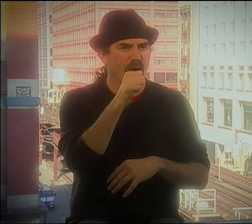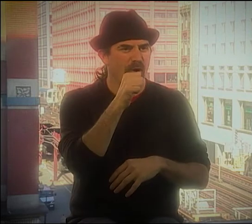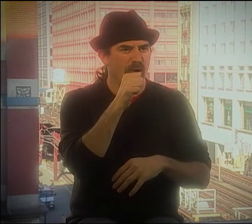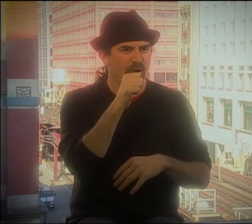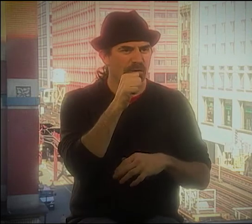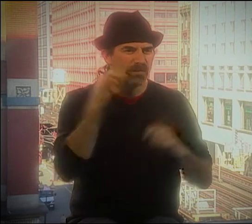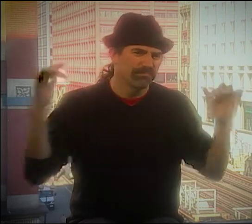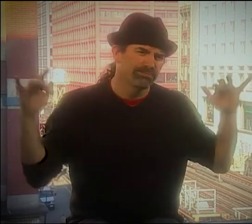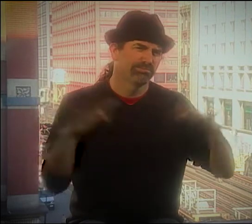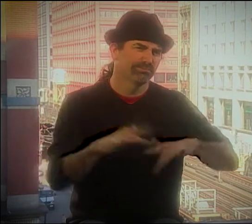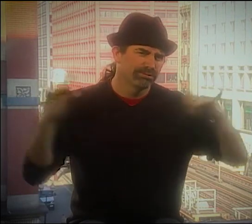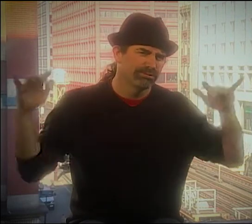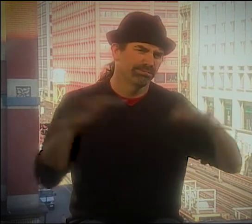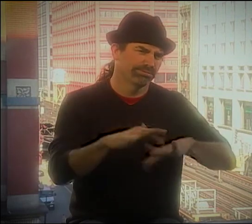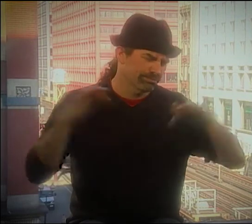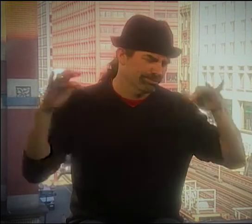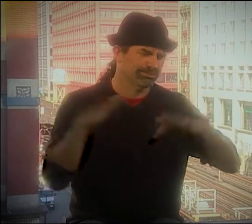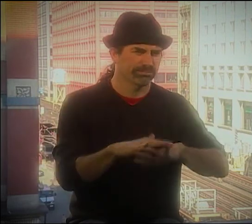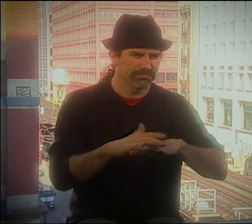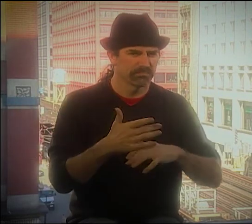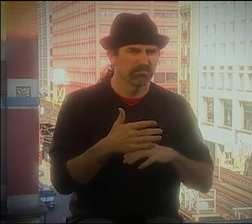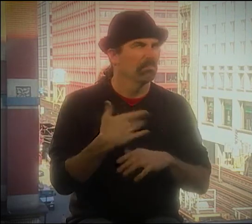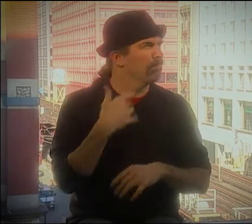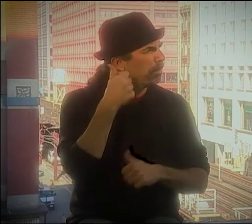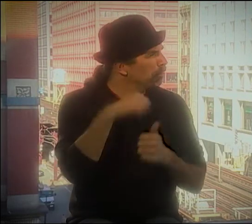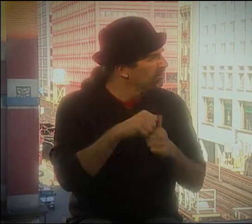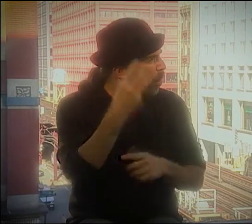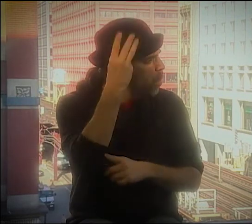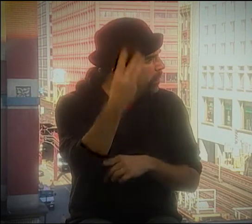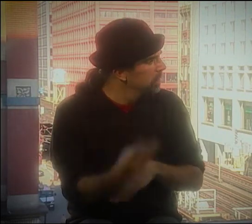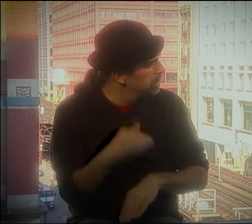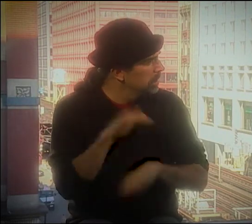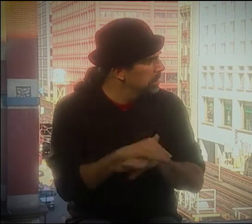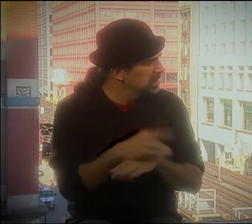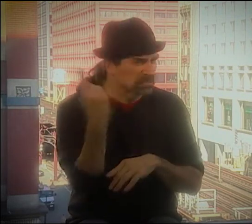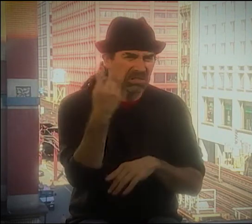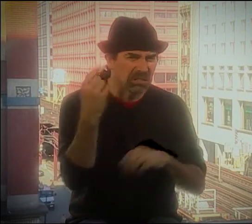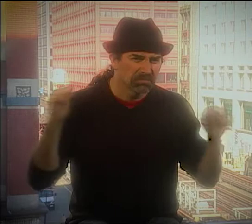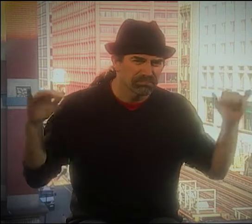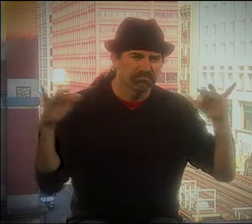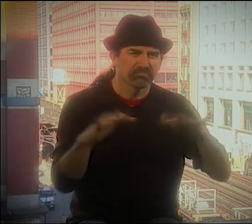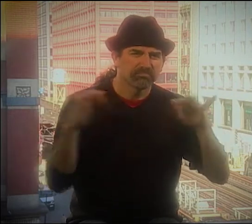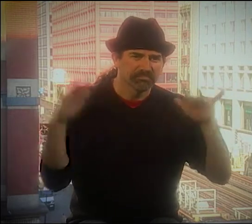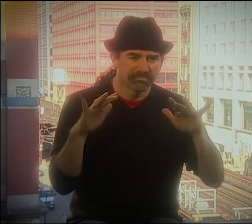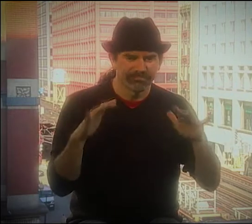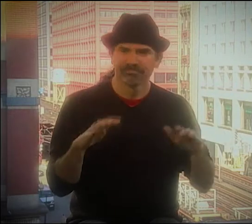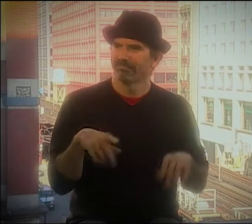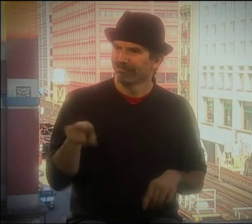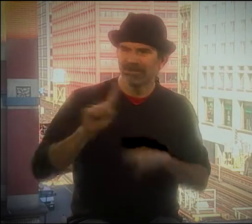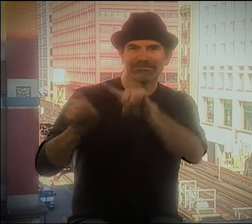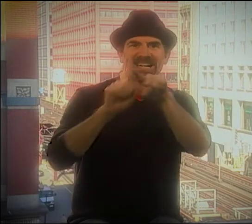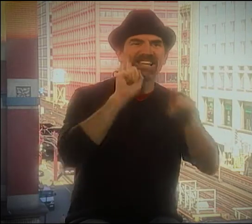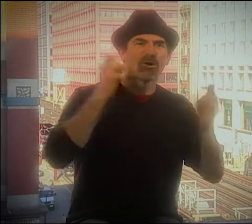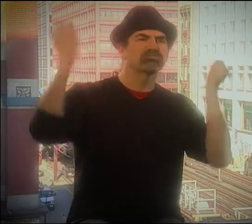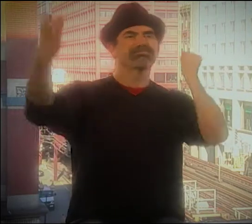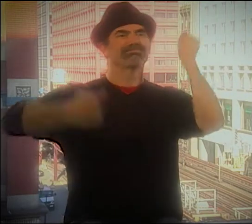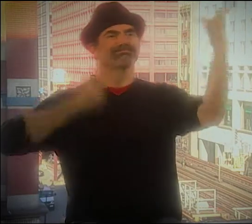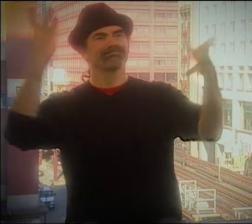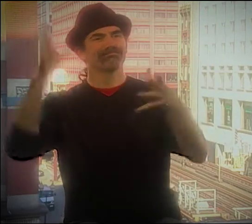THEY HAD THIS BAR THAT WAS VERY POPULAR. IT WAS WEDNESDAY NIGHTS I THINK WHERE PEOPLE WOULD GO